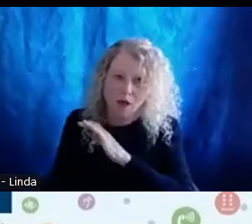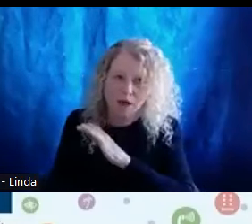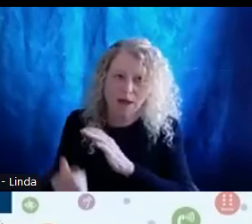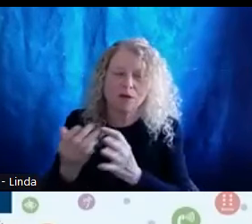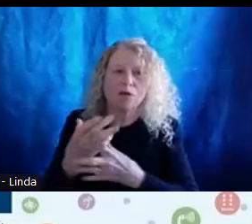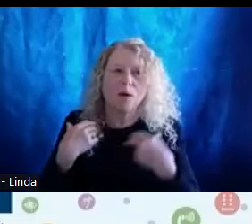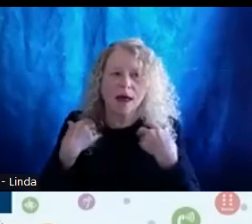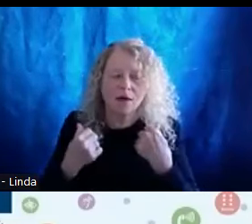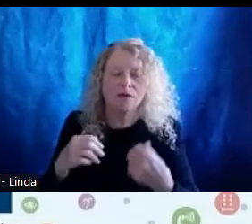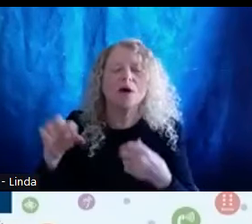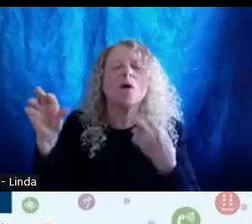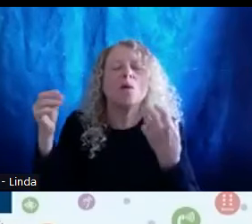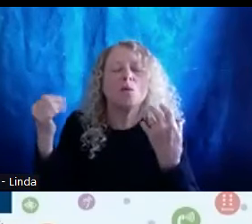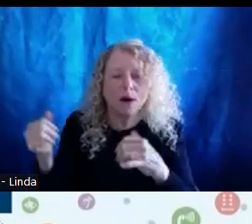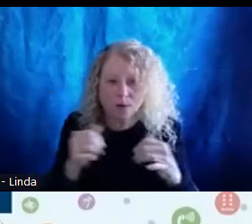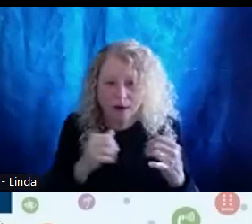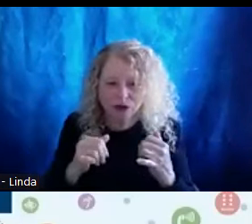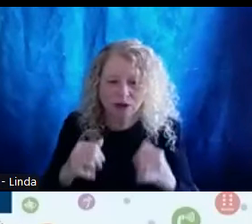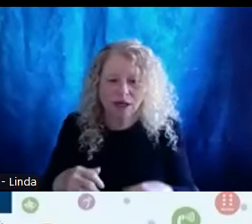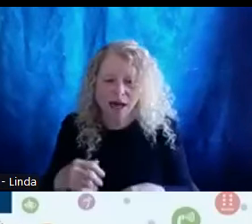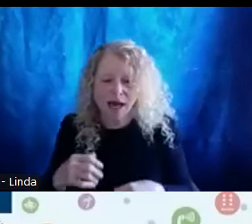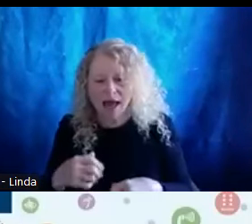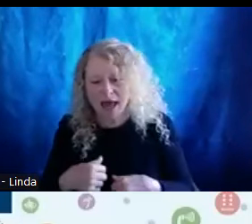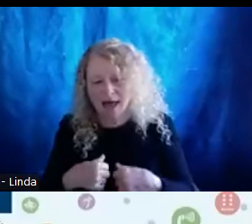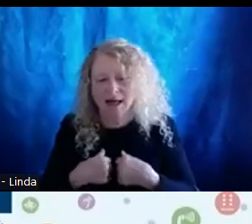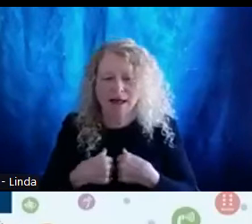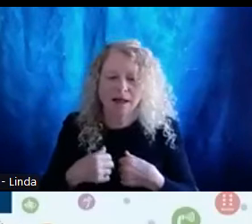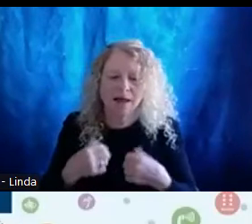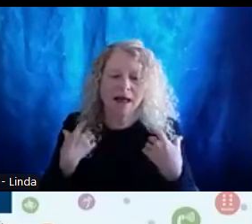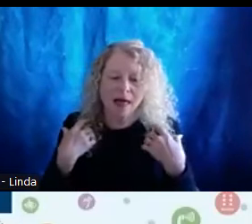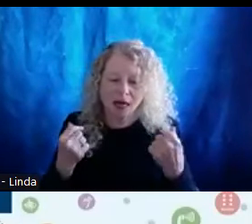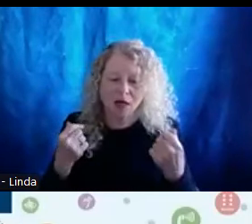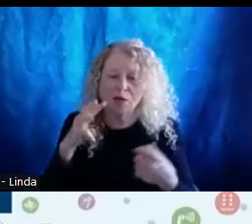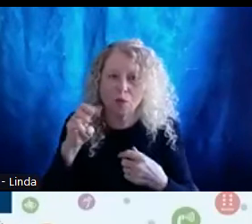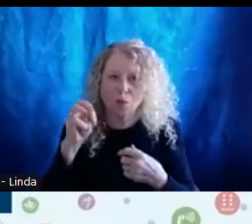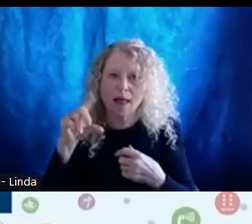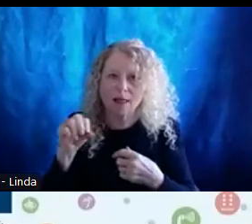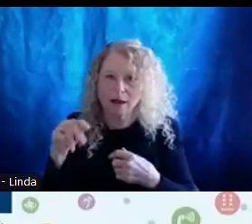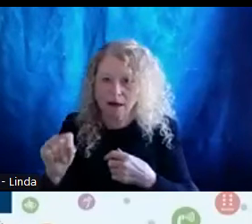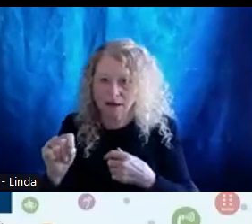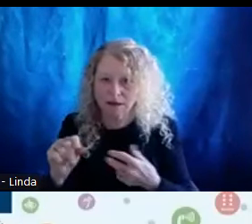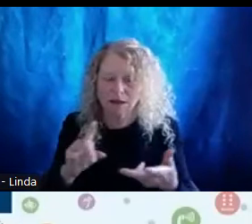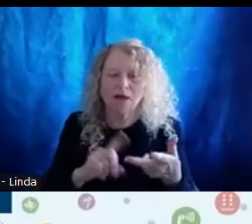Hello Erin. Third up is Theresa Pruett. Theresa was born in Shanghai, China.